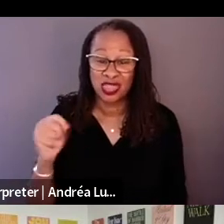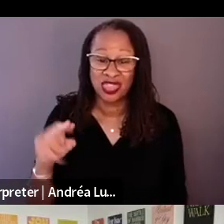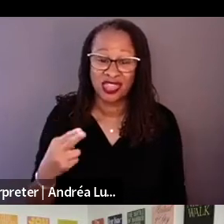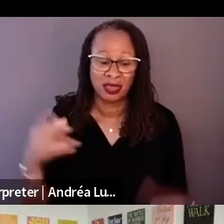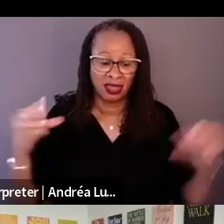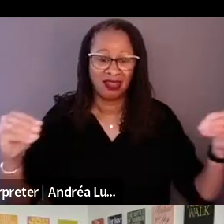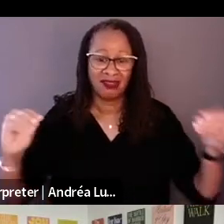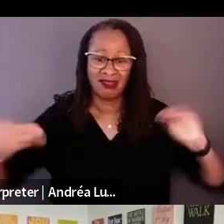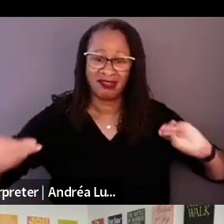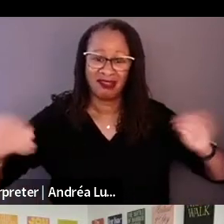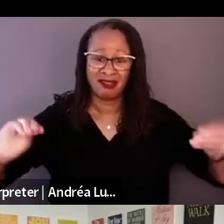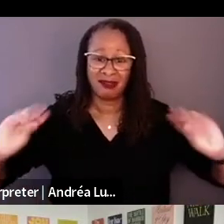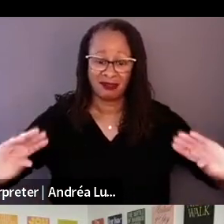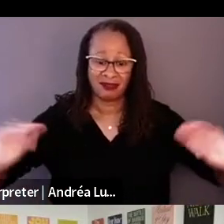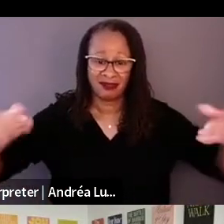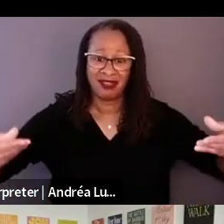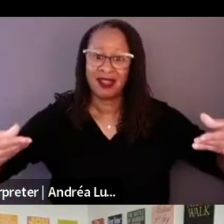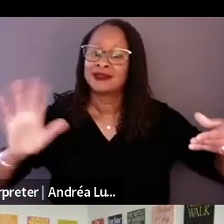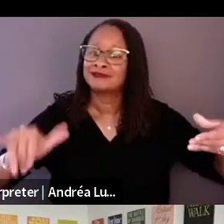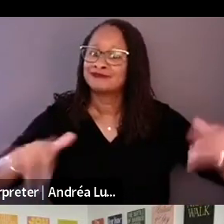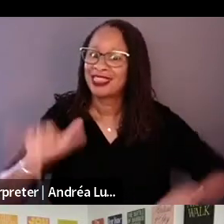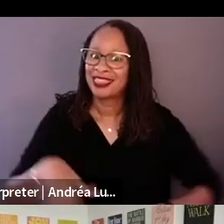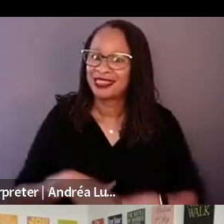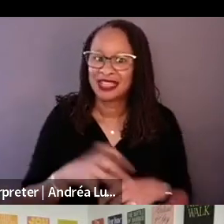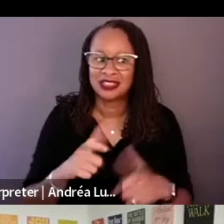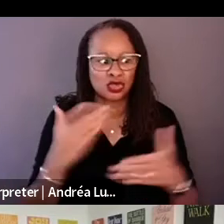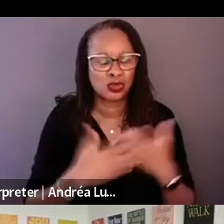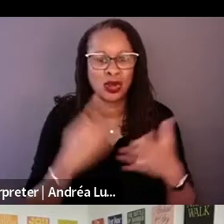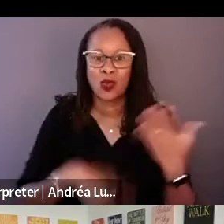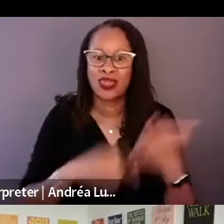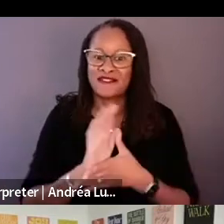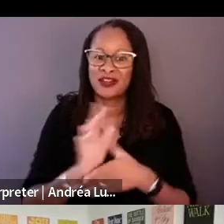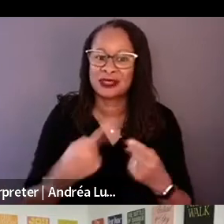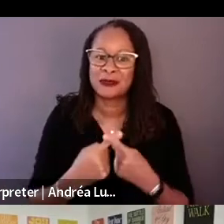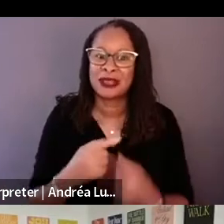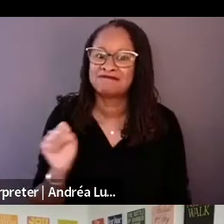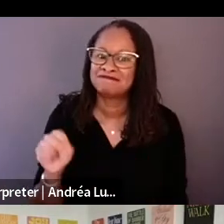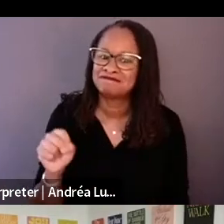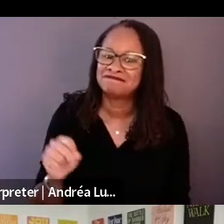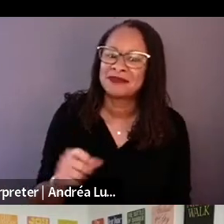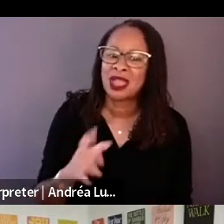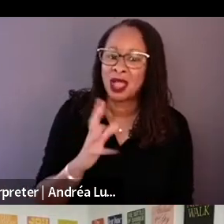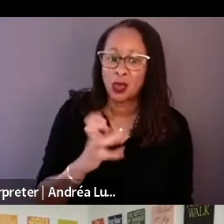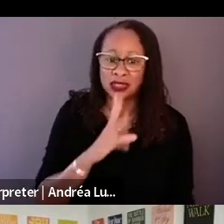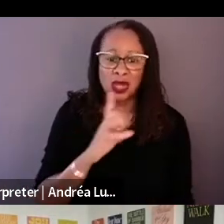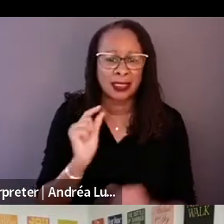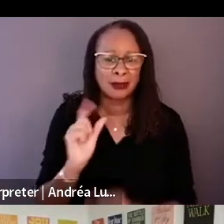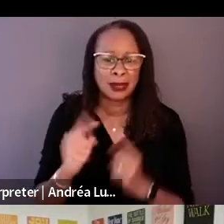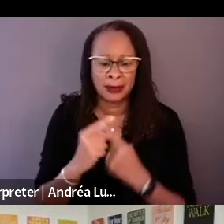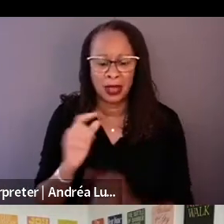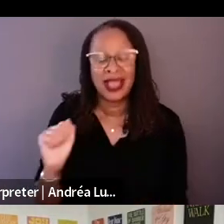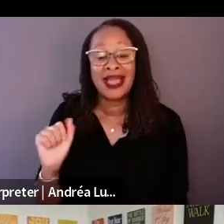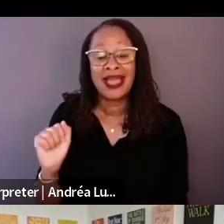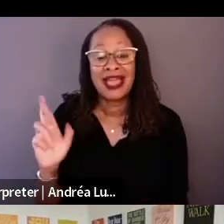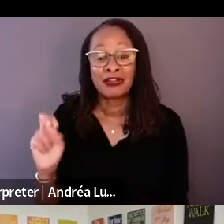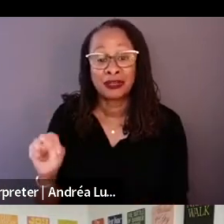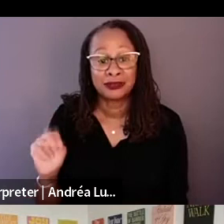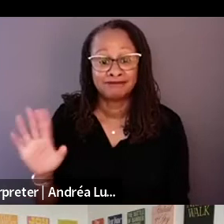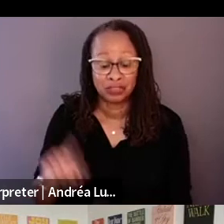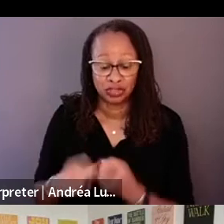I wanted to talk about Aaron and how you worked together and Jacob and Johnny and Daniel, if you